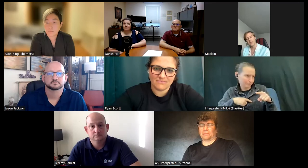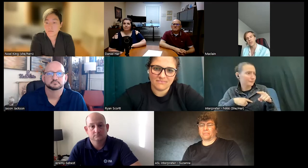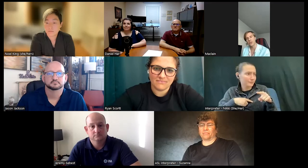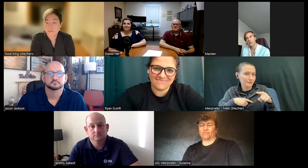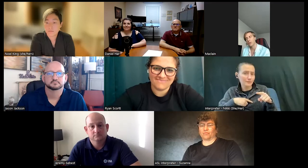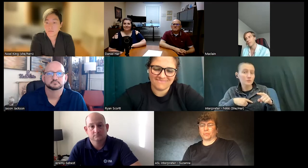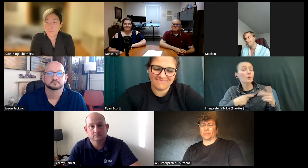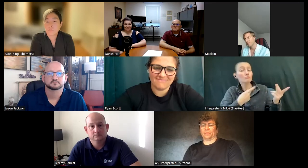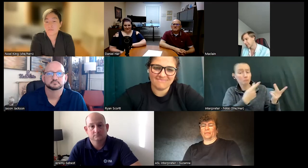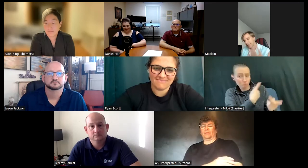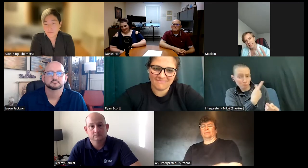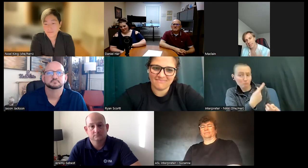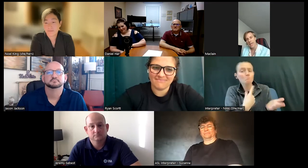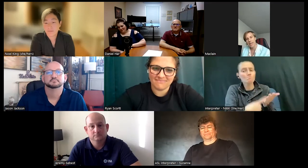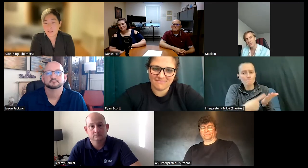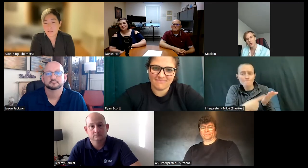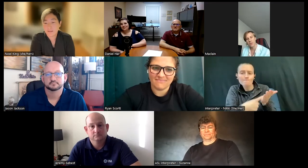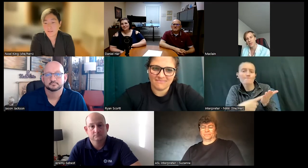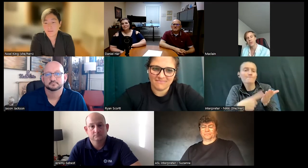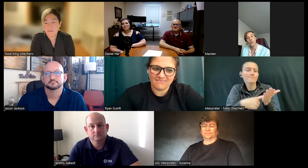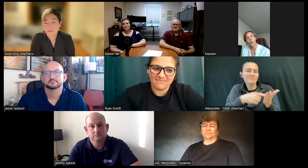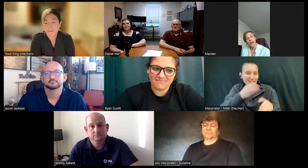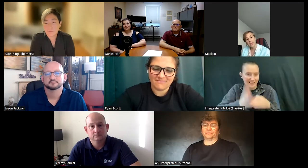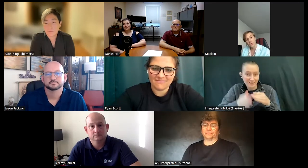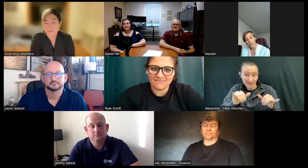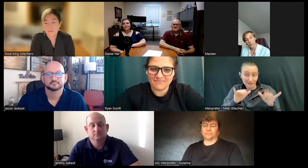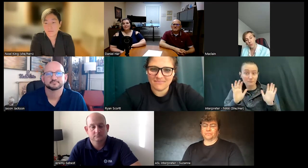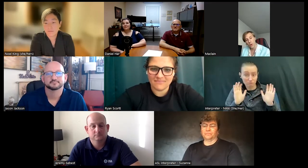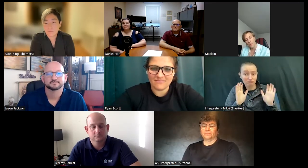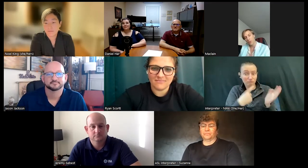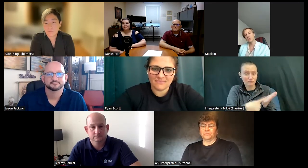conversation and at the end of the day I just saw like the way that you approach